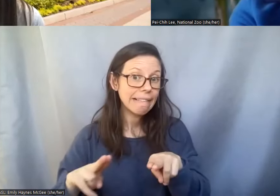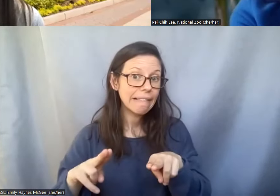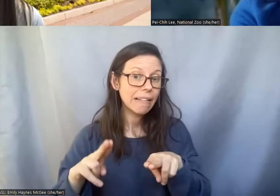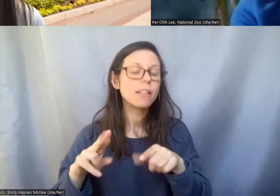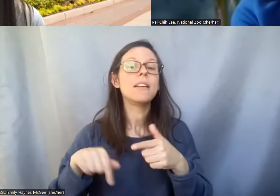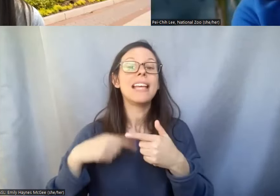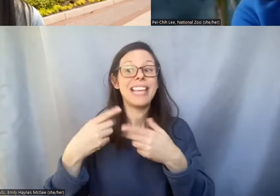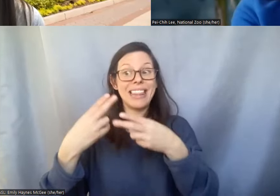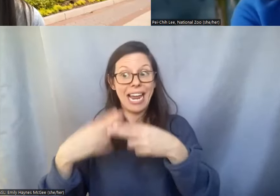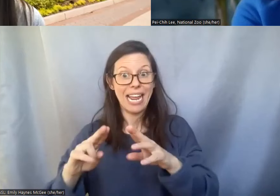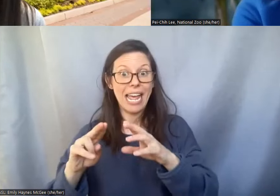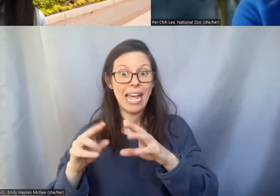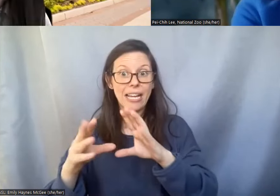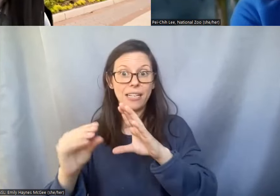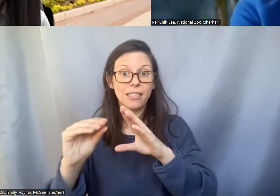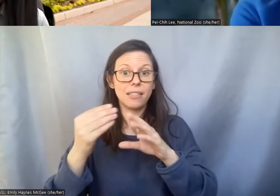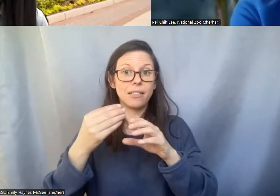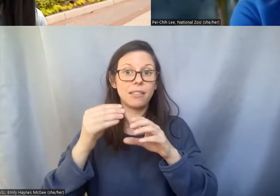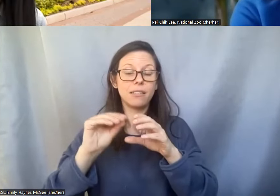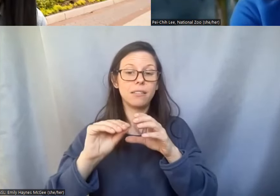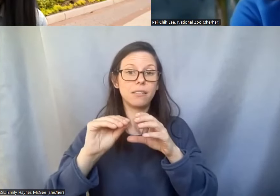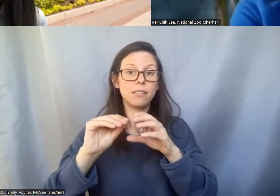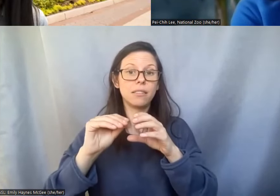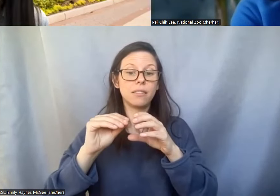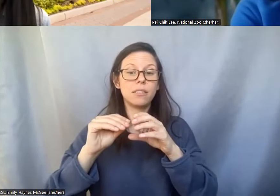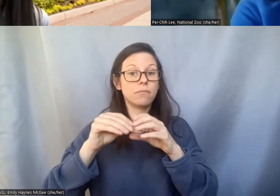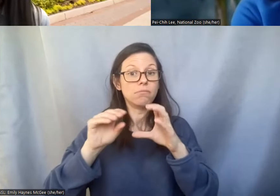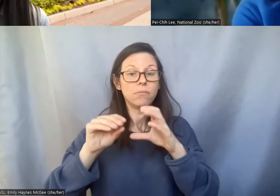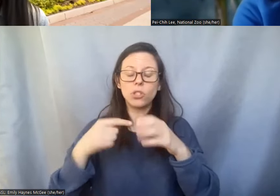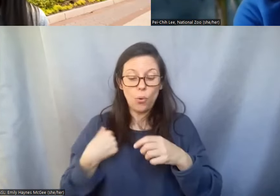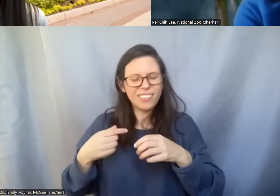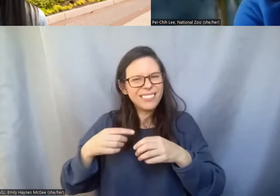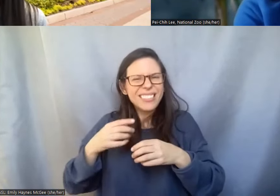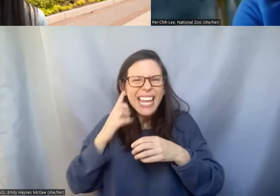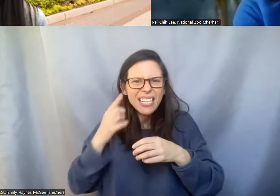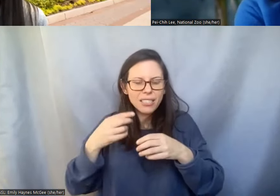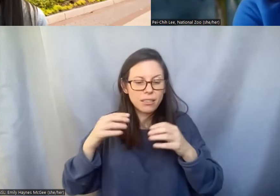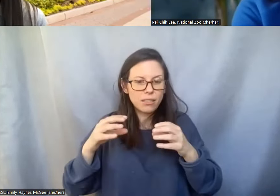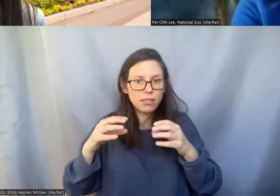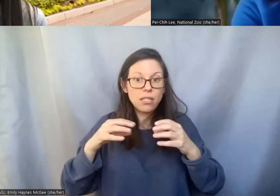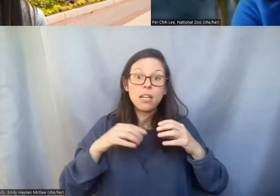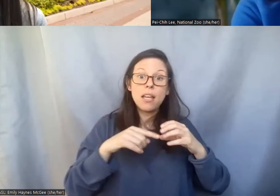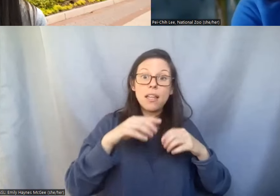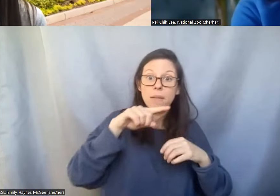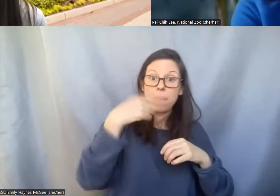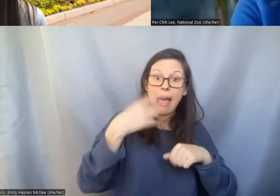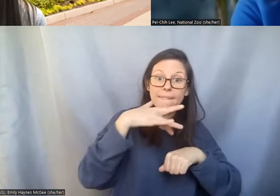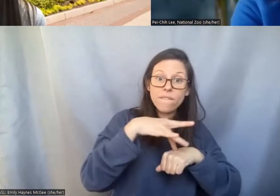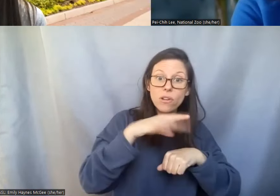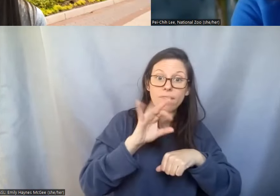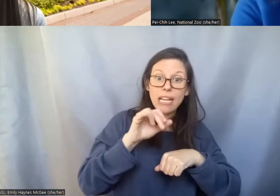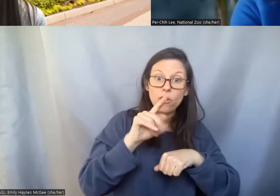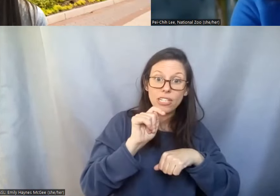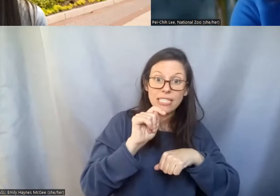that egg into domestic fair surrogate and how they actually make the first cloned black-footed ferret.